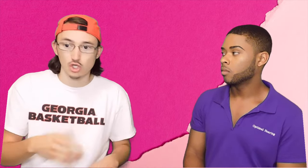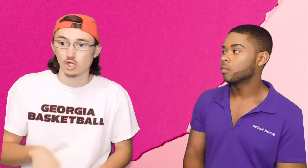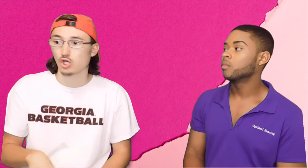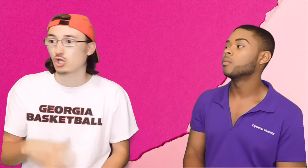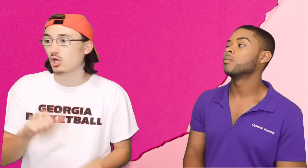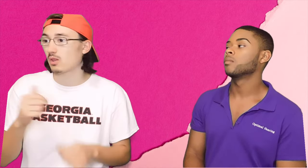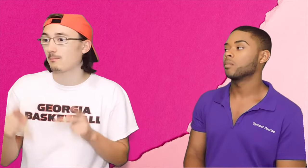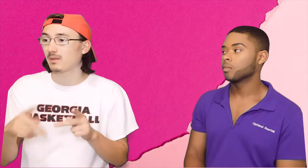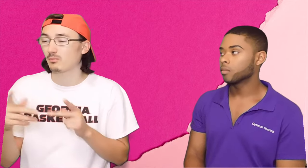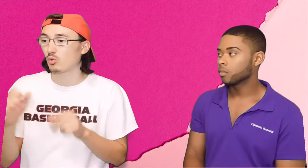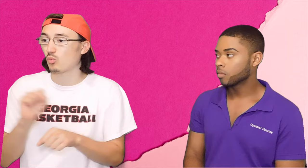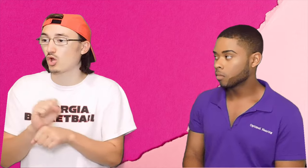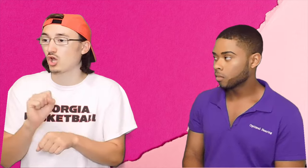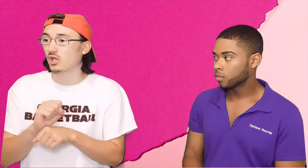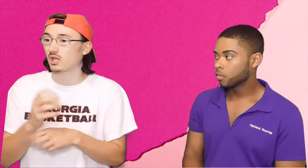other people work as a..